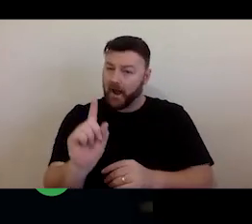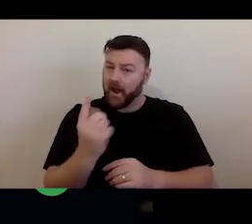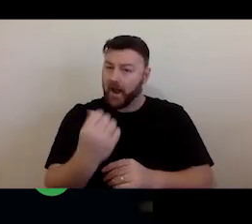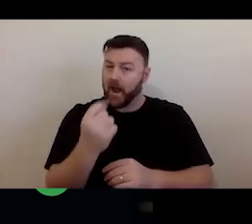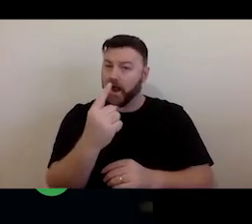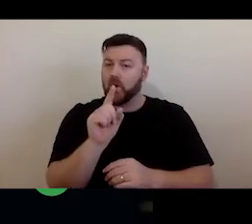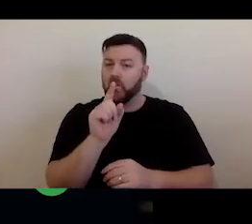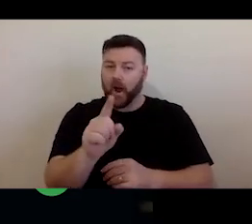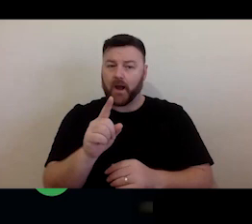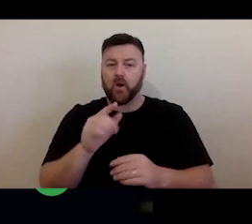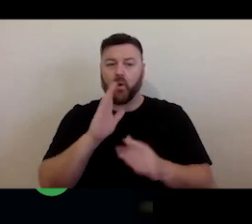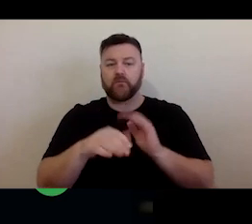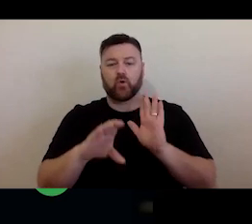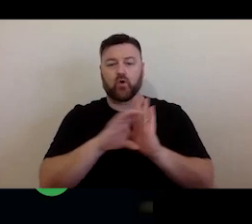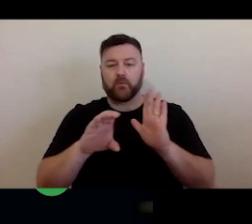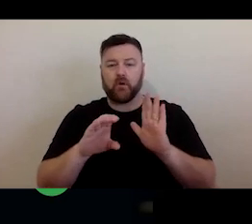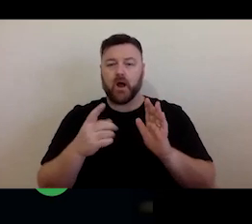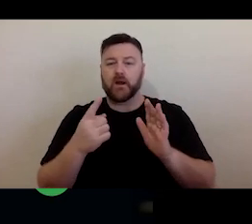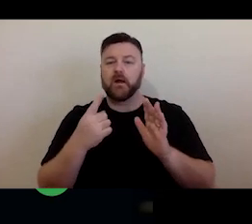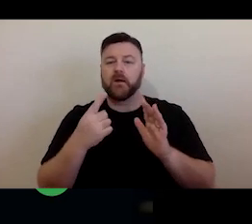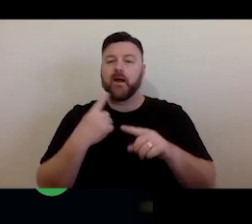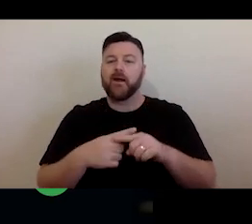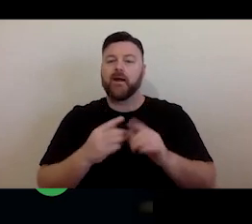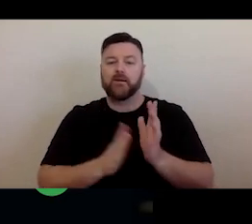and moral rights, which has a whole range of resources, which are also